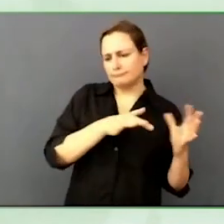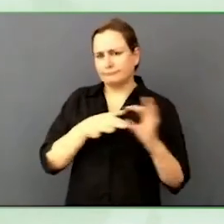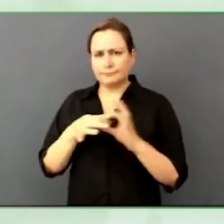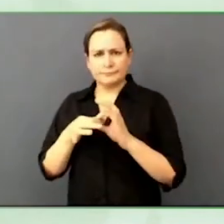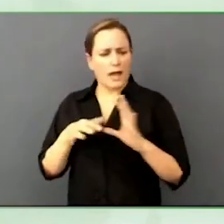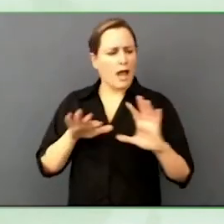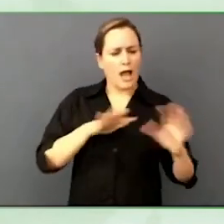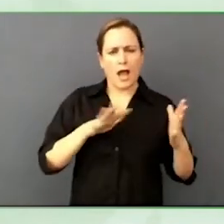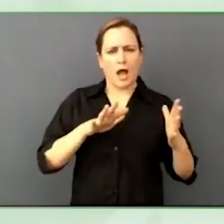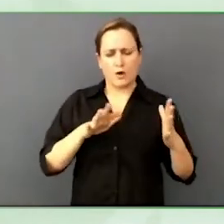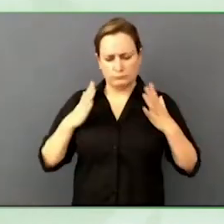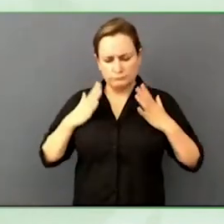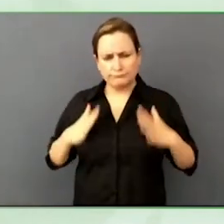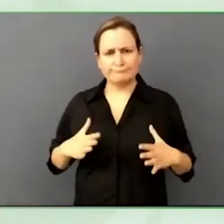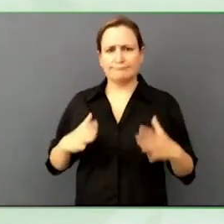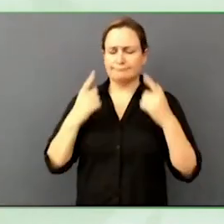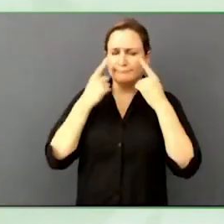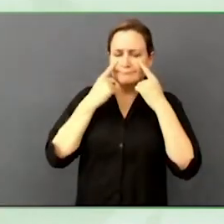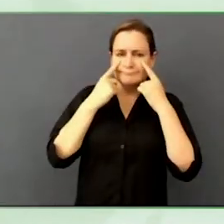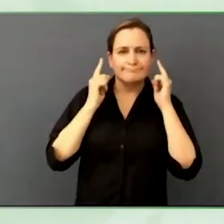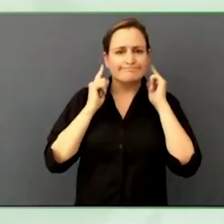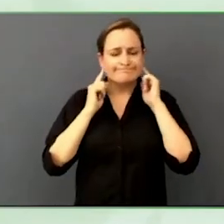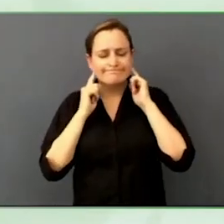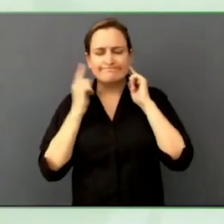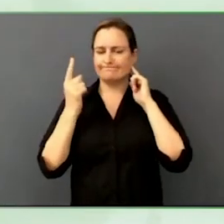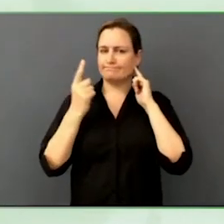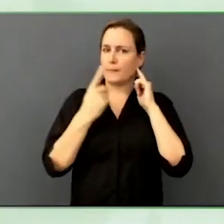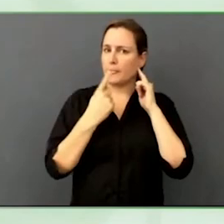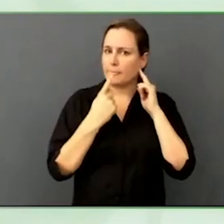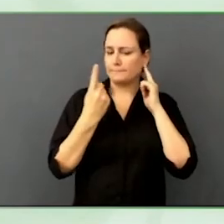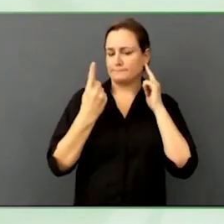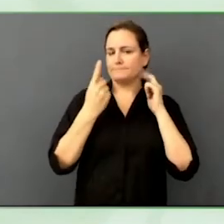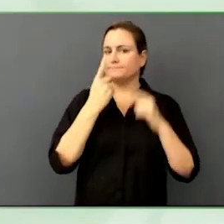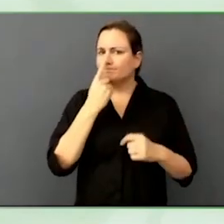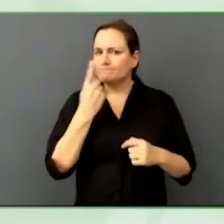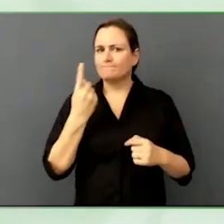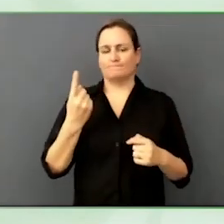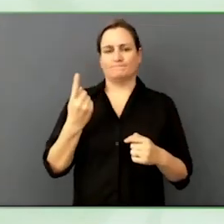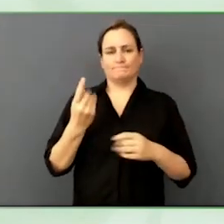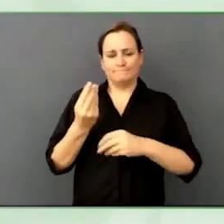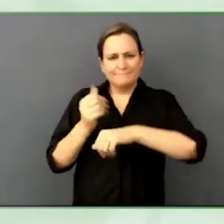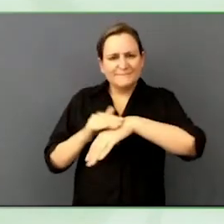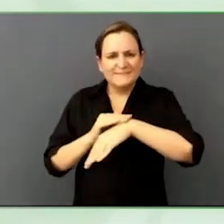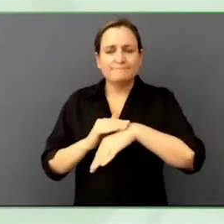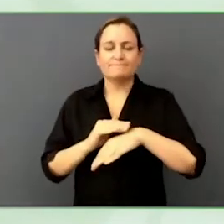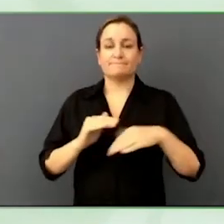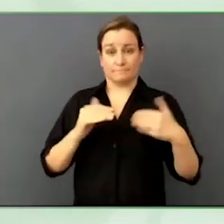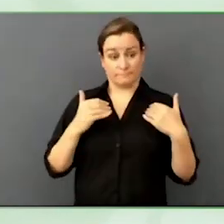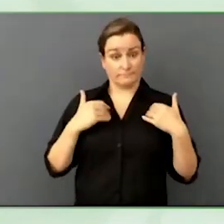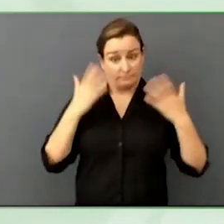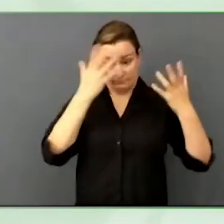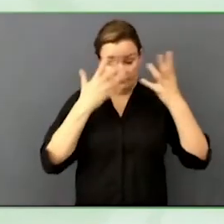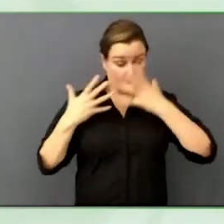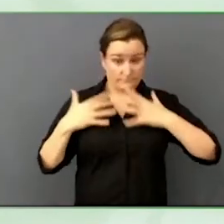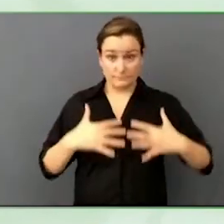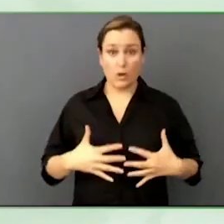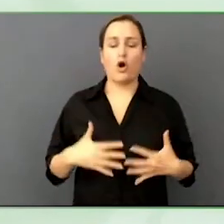Sight, sound, taste, touch, smell. You can actually give vision to people through their tongue, this